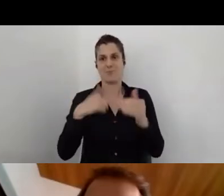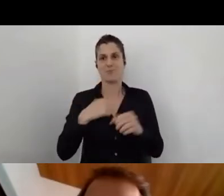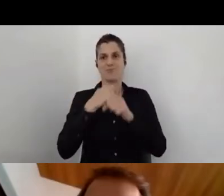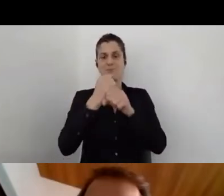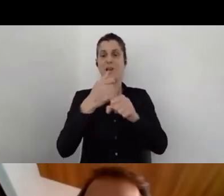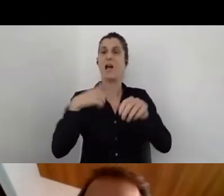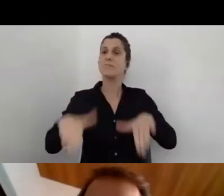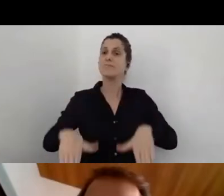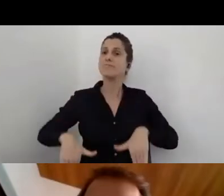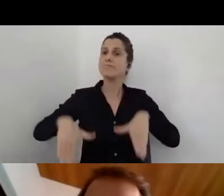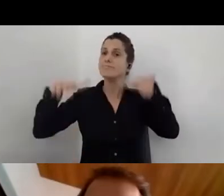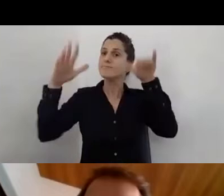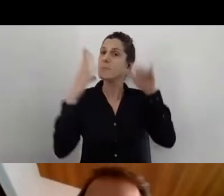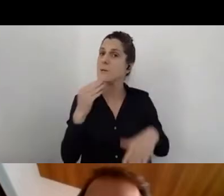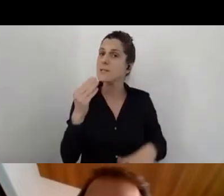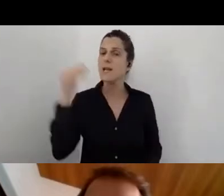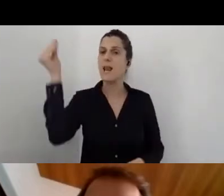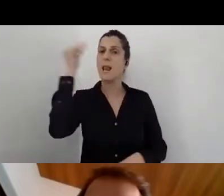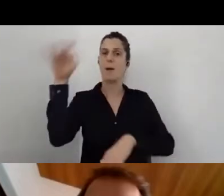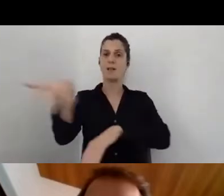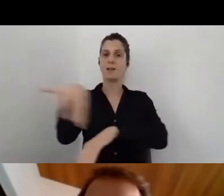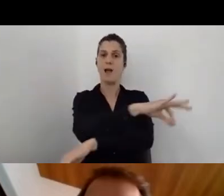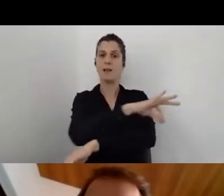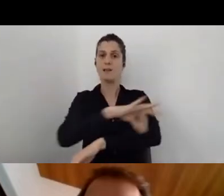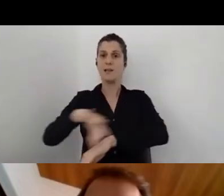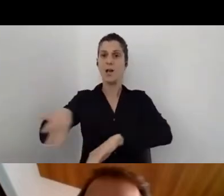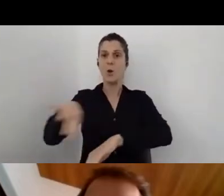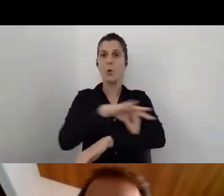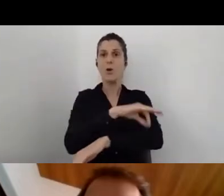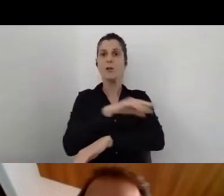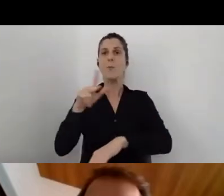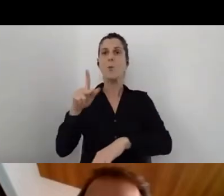I studied architecture in the Polytechnic of Turin in Italy,